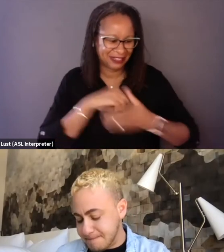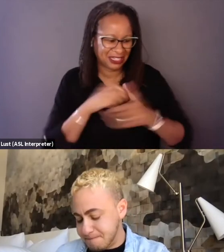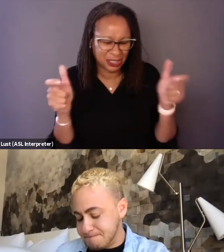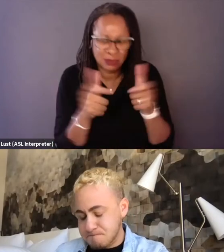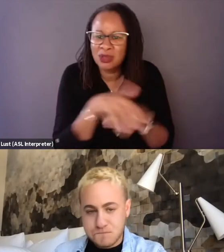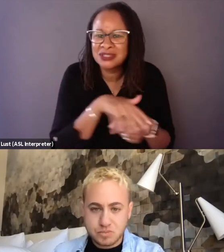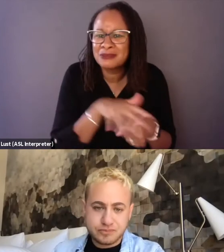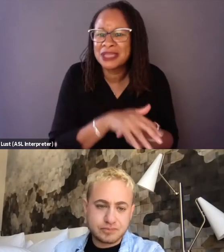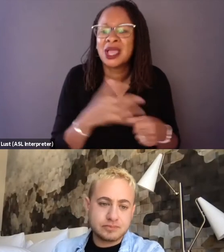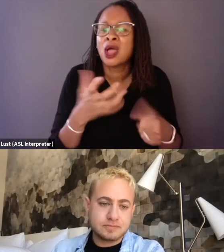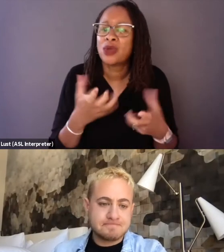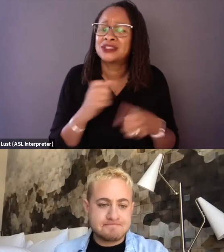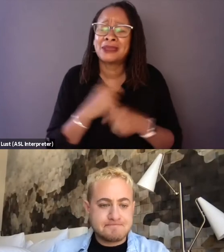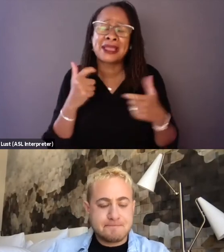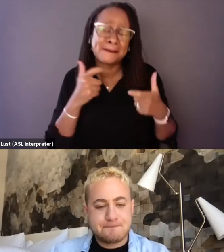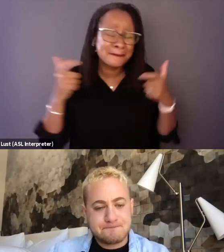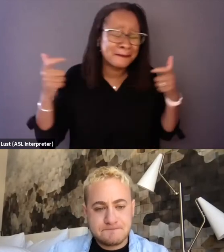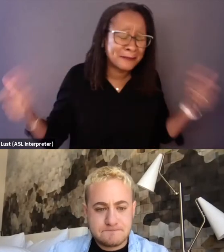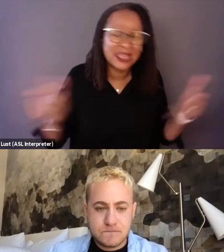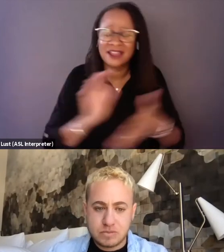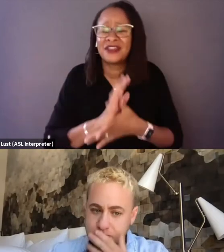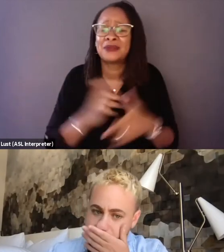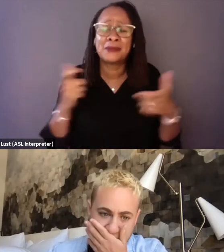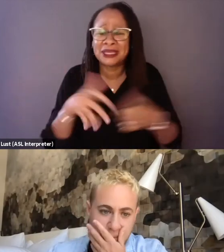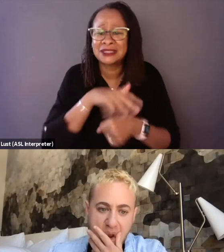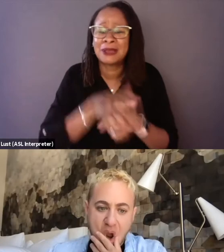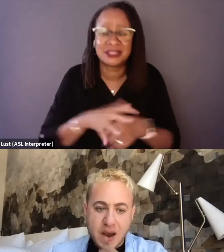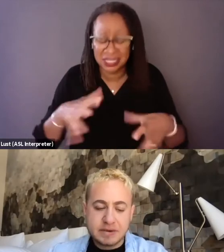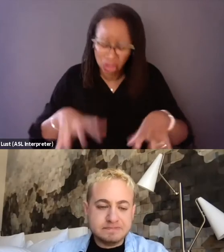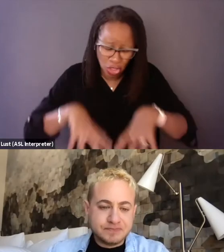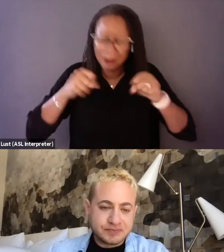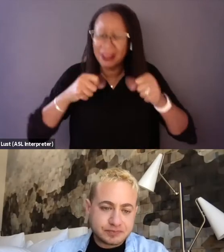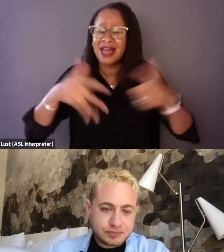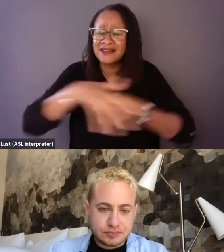We wanted to make a big film in a big space that took up a lot of oxygen, and we want the film to continue